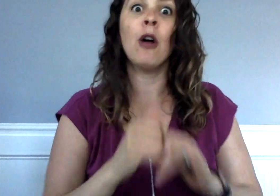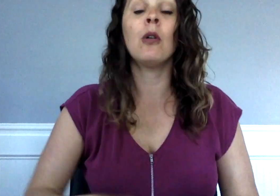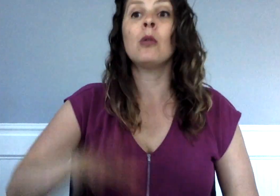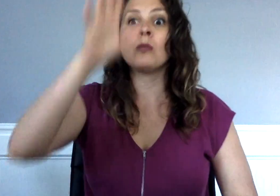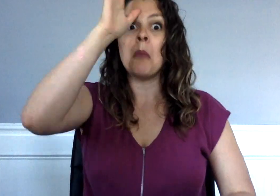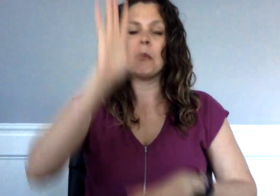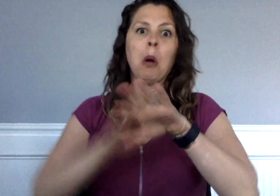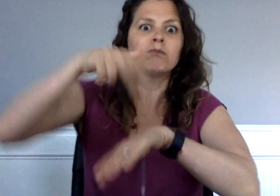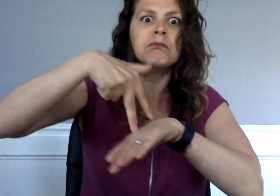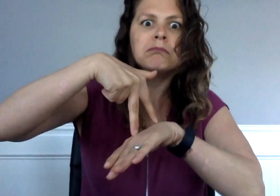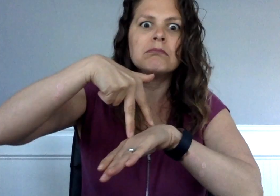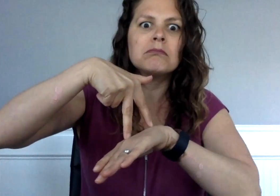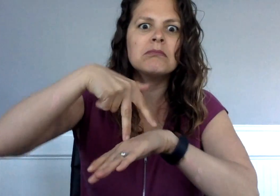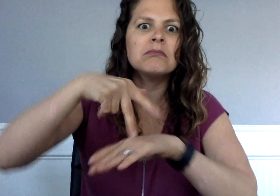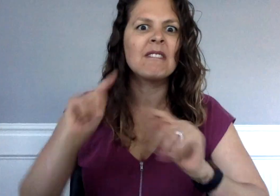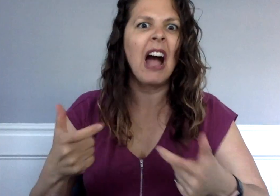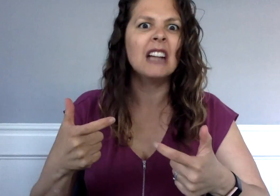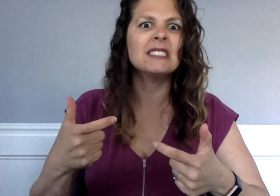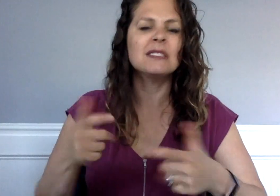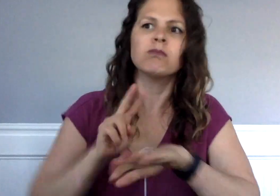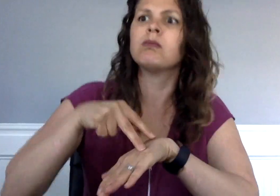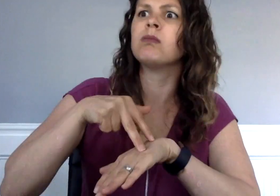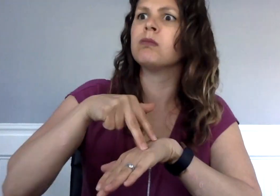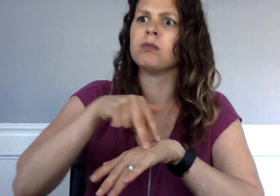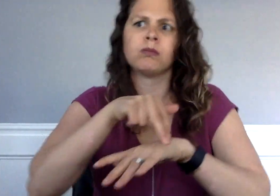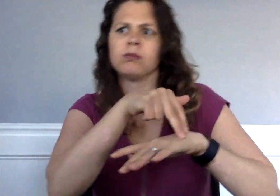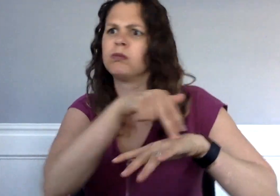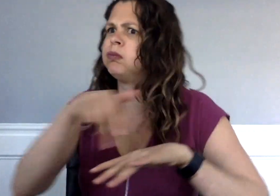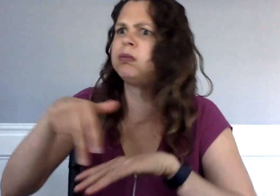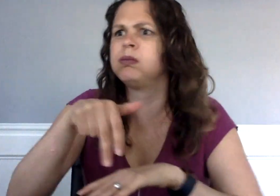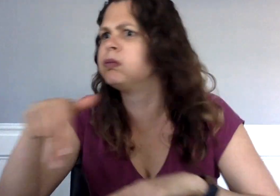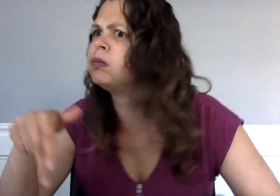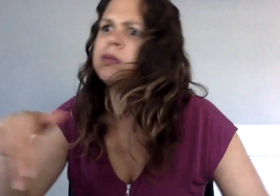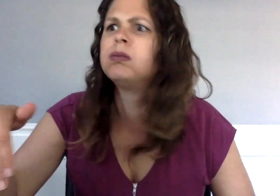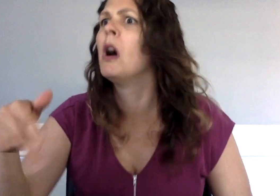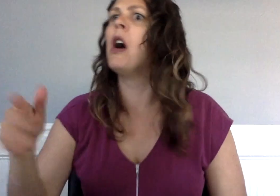Grandpa Tickler stood up with surprising speed and came over.